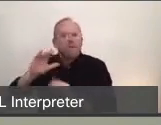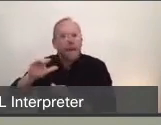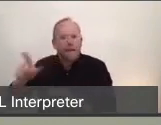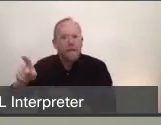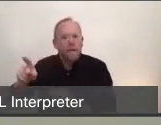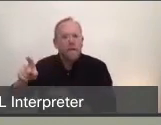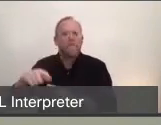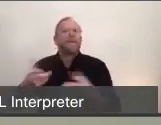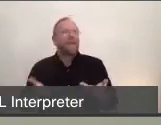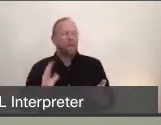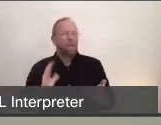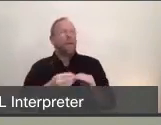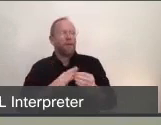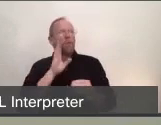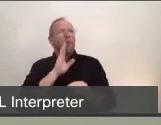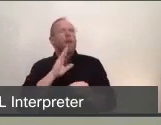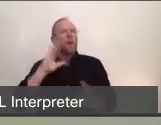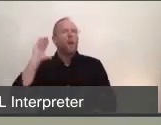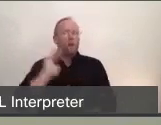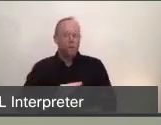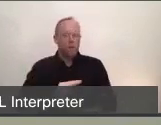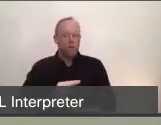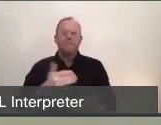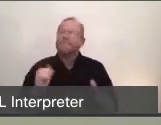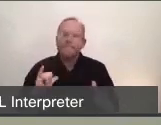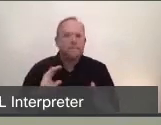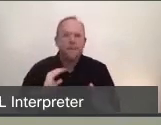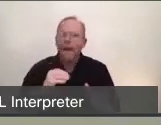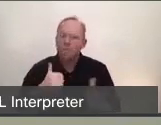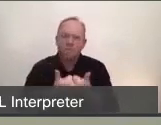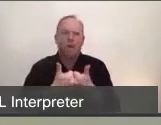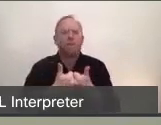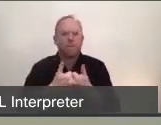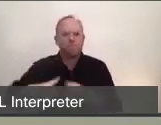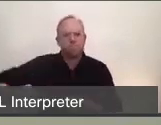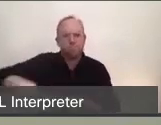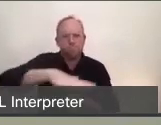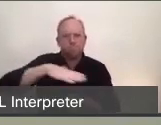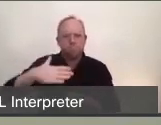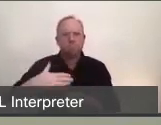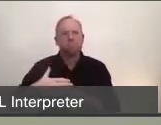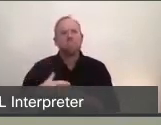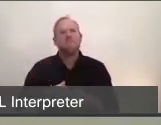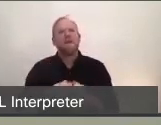The challenge now for us as health officers and health officials across the area is how to return to a new normal.